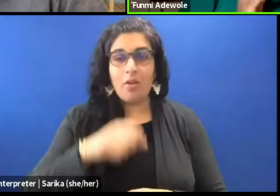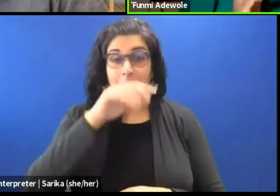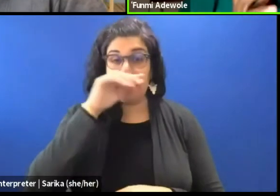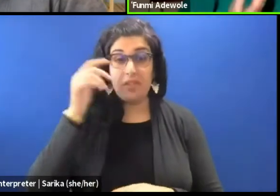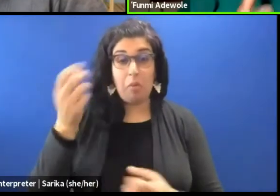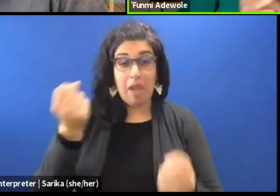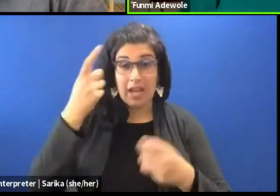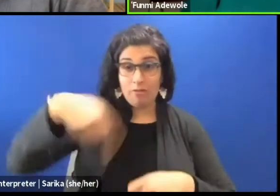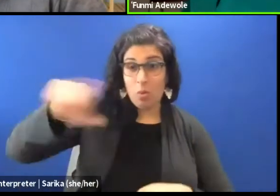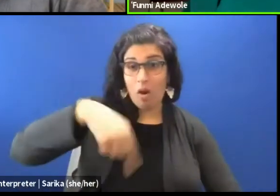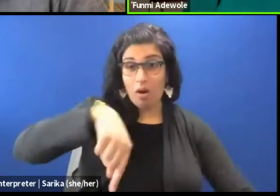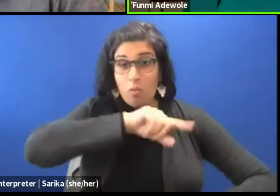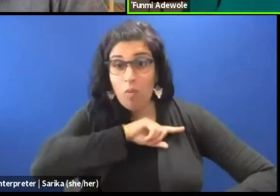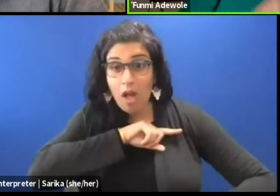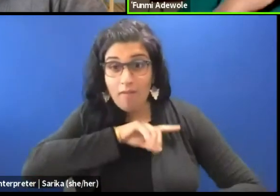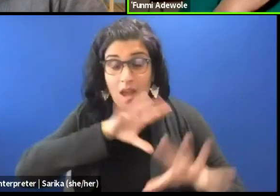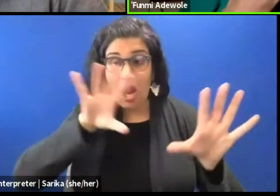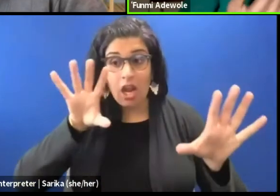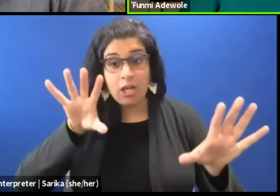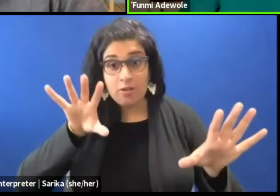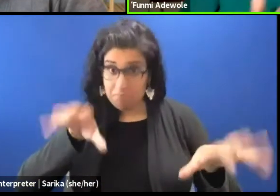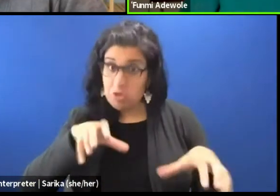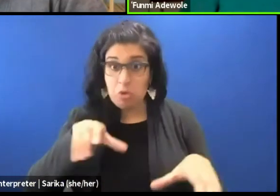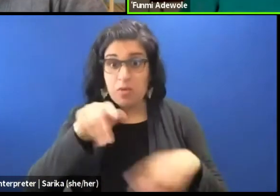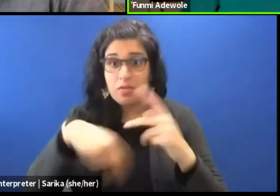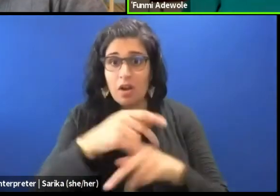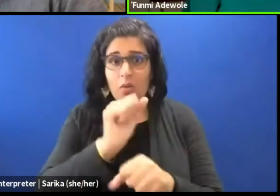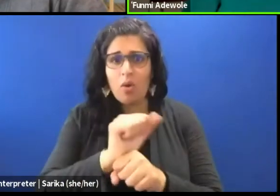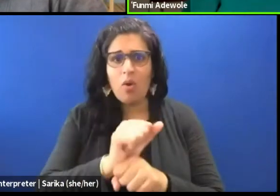why do you think it is not being spoken about?